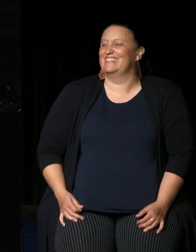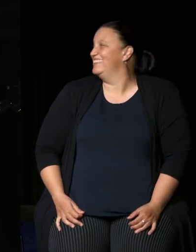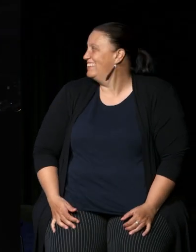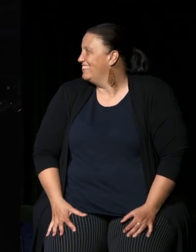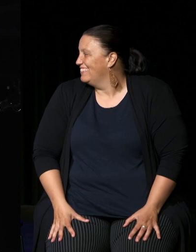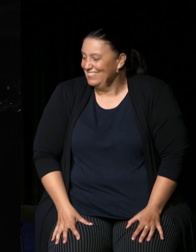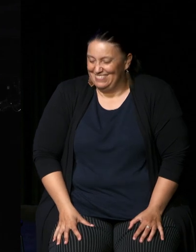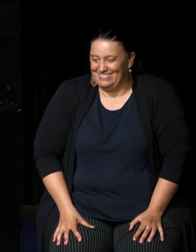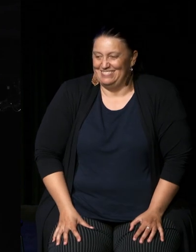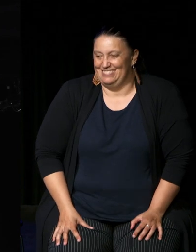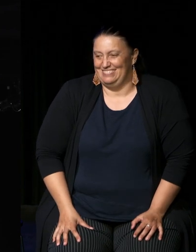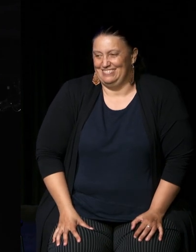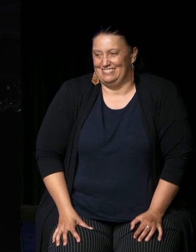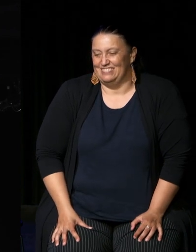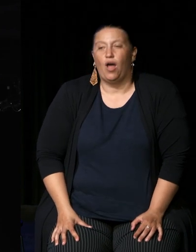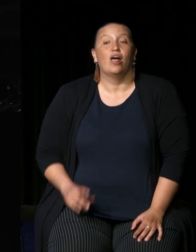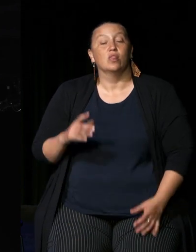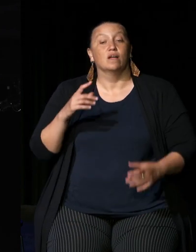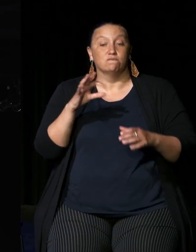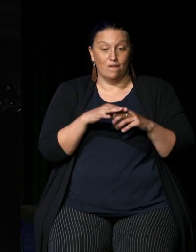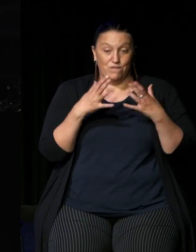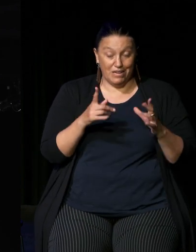but yeah the morning after I mean what do you what do you think it's going to be what do you